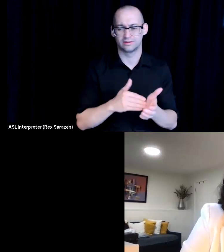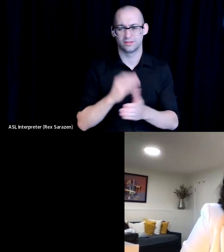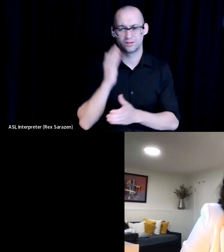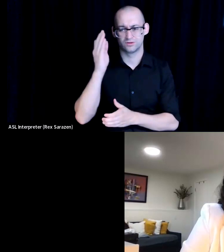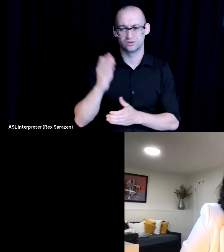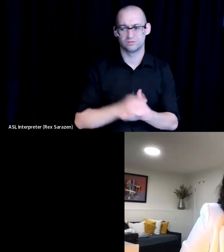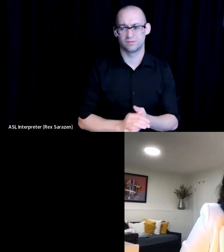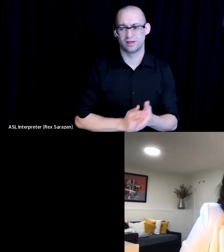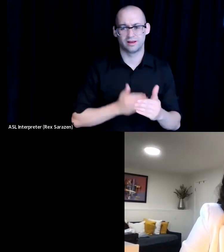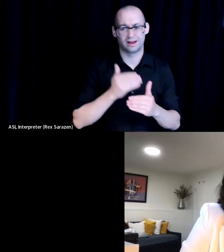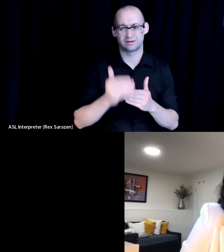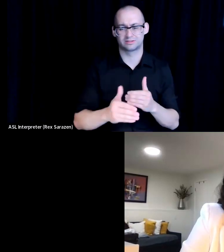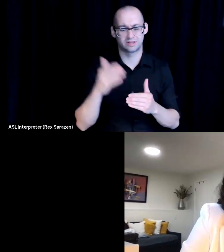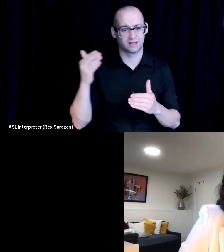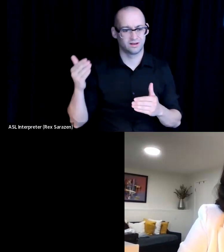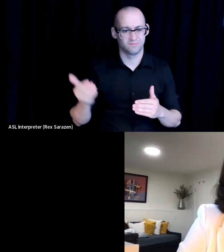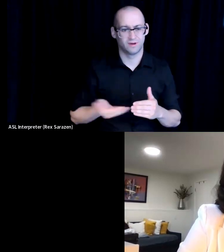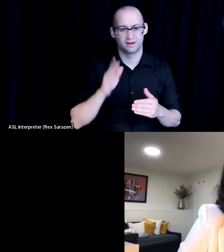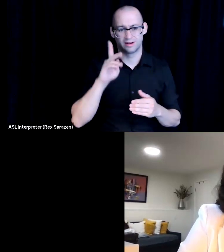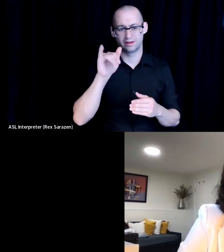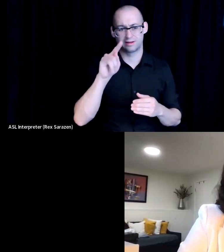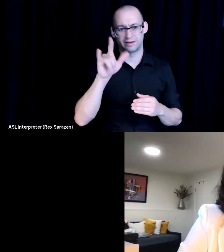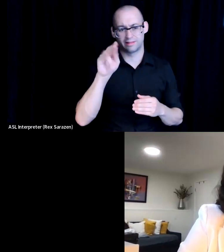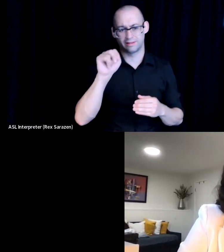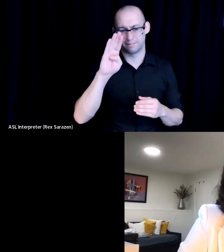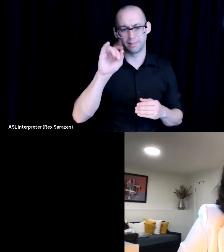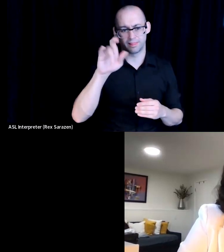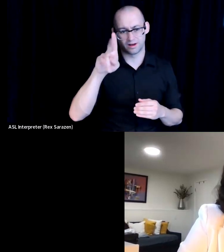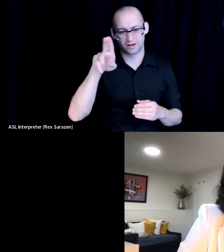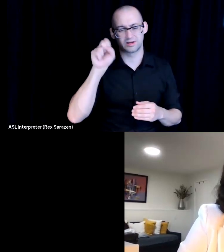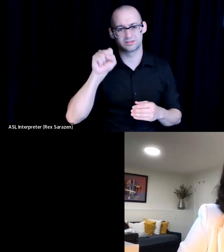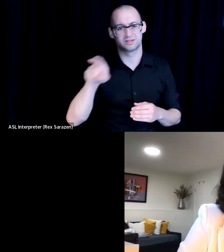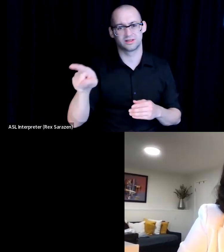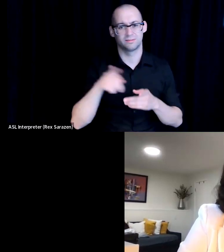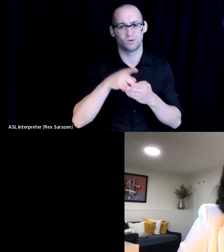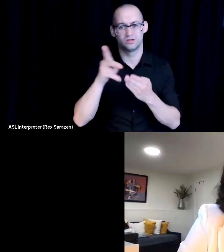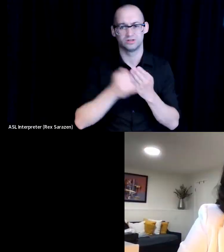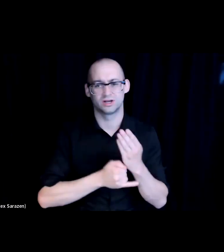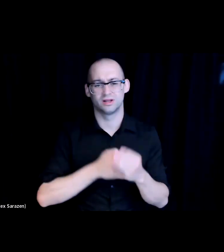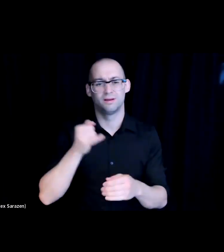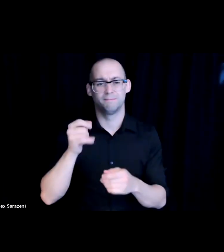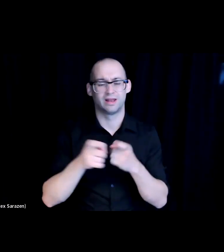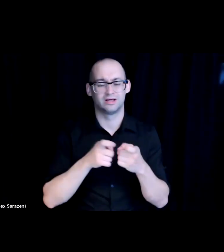Next we'll invite Caitlin Blockus who's the project manager from Valley Vission.